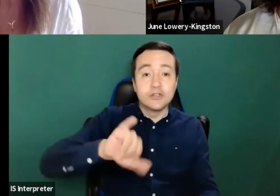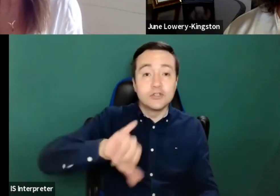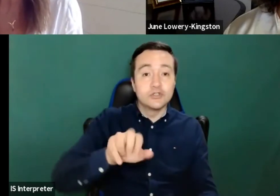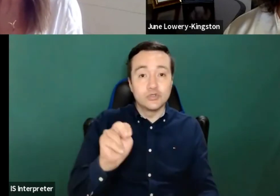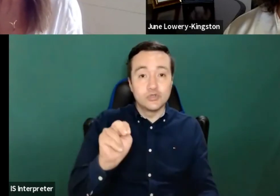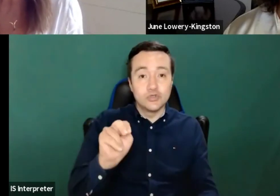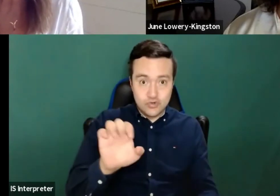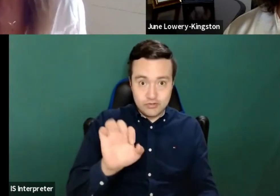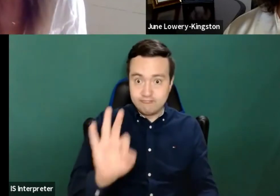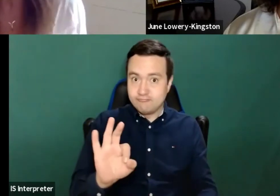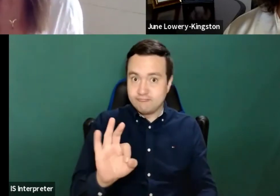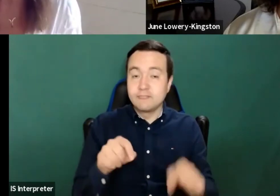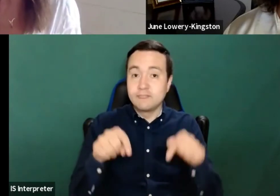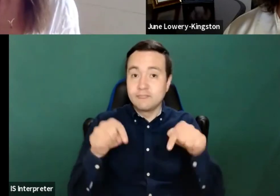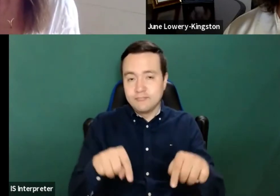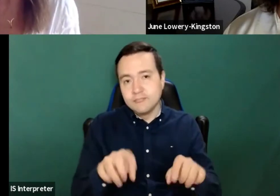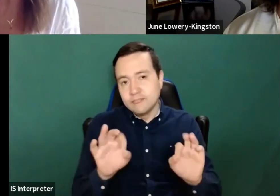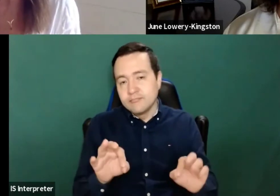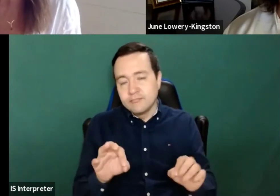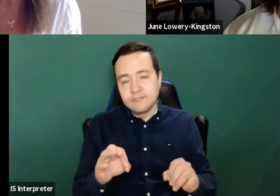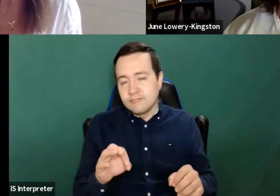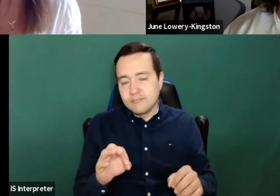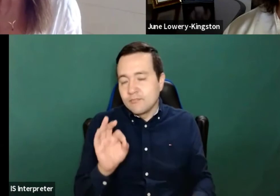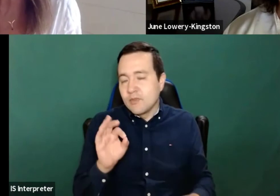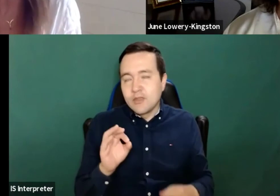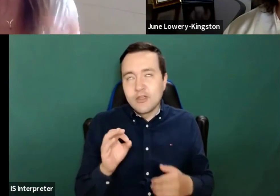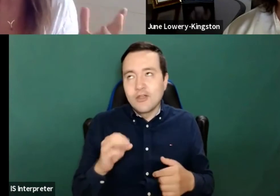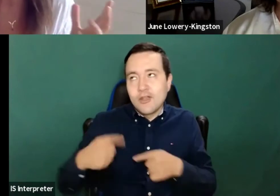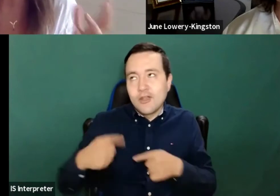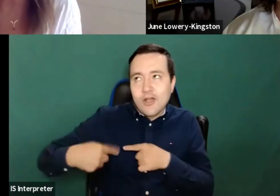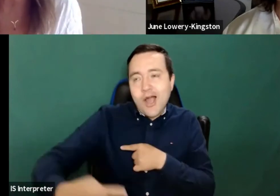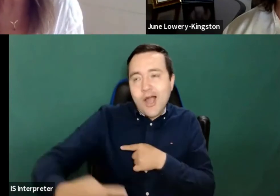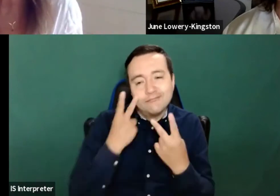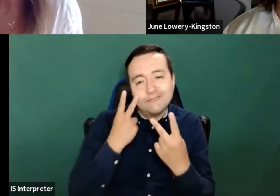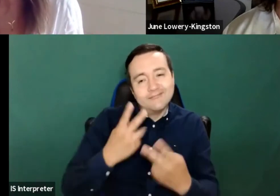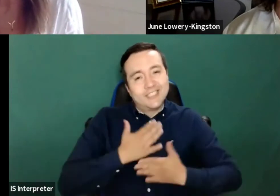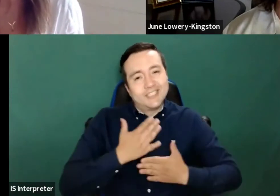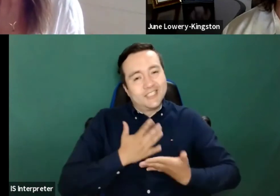so it's so I'm so always so delighted to see that this doesn't only matter to to Ursula